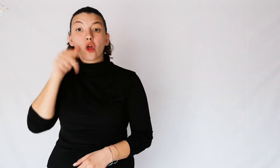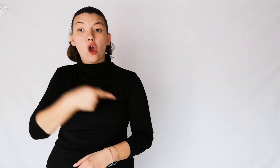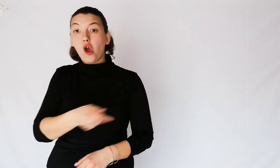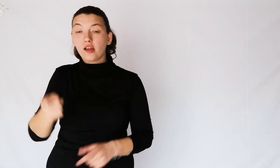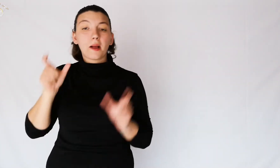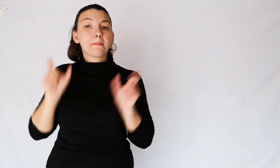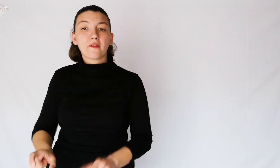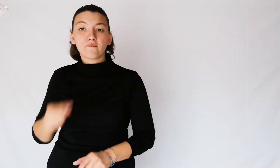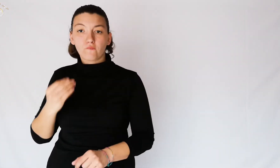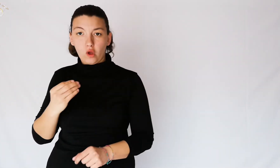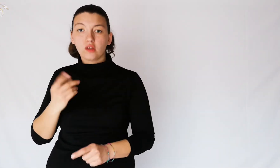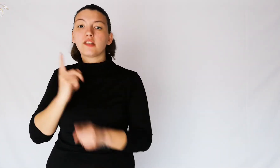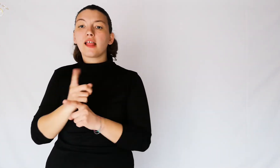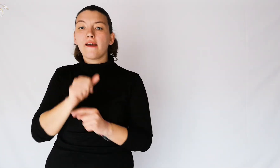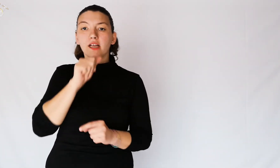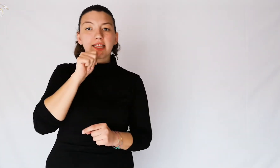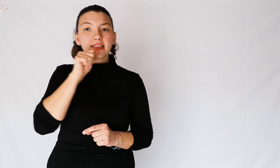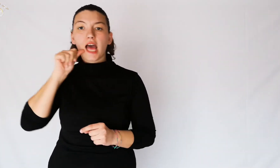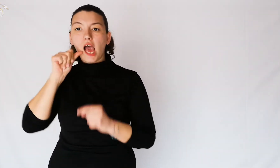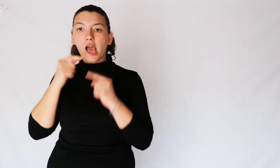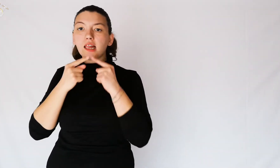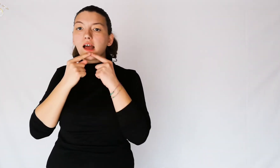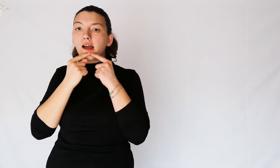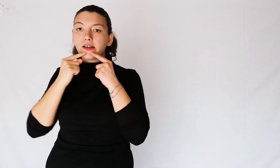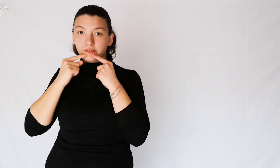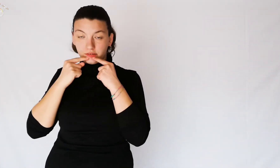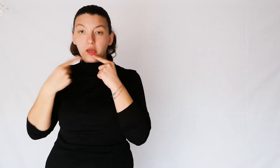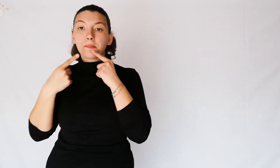where women must necessarily have a cut under the mouth